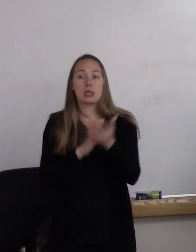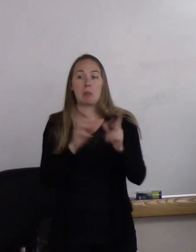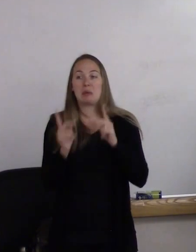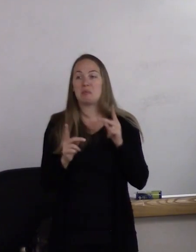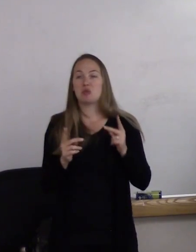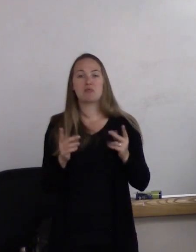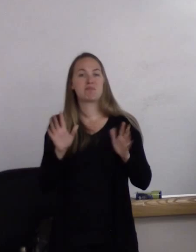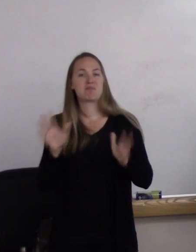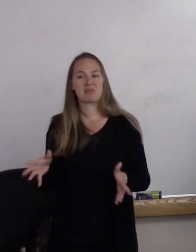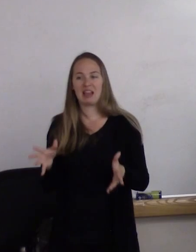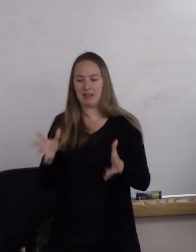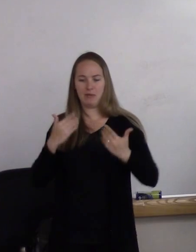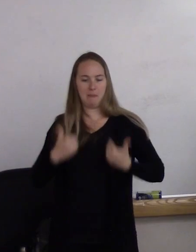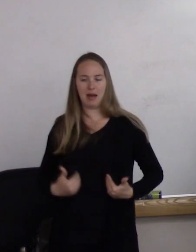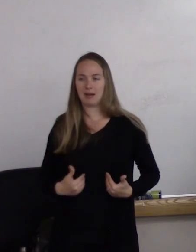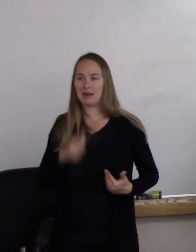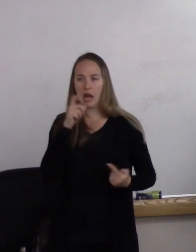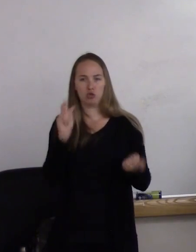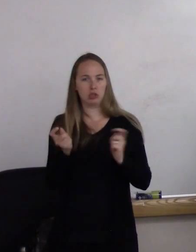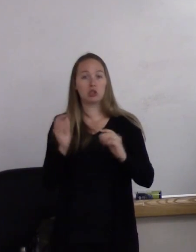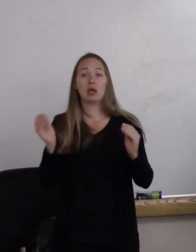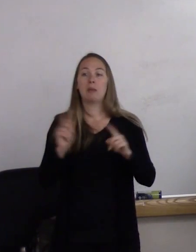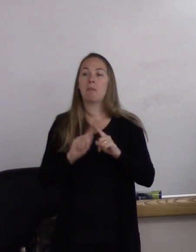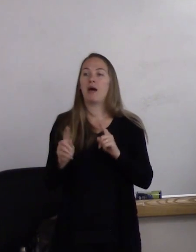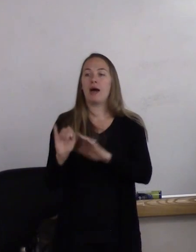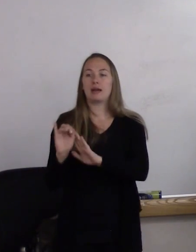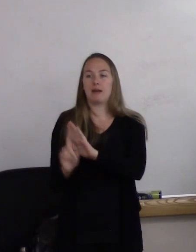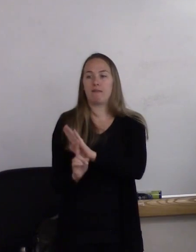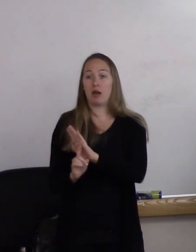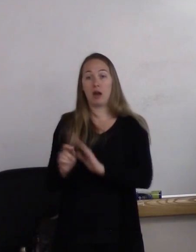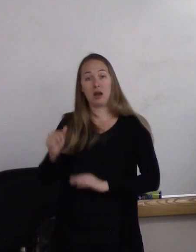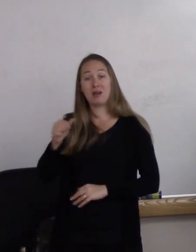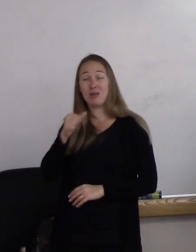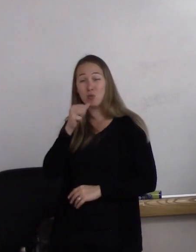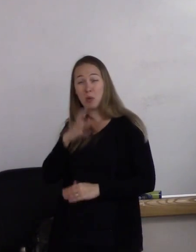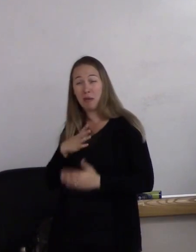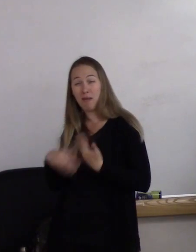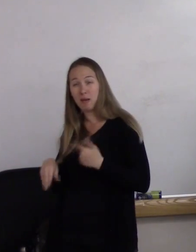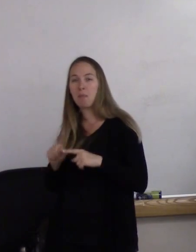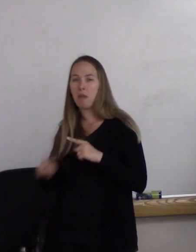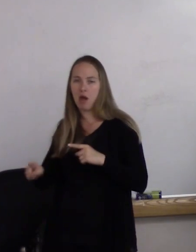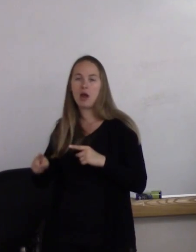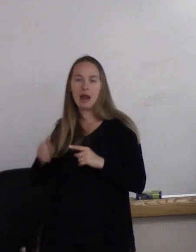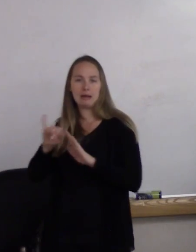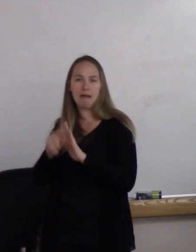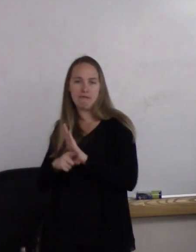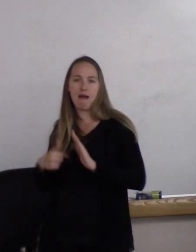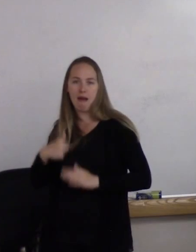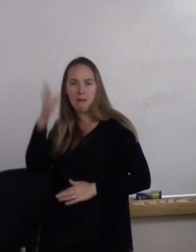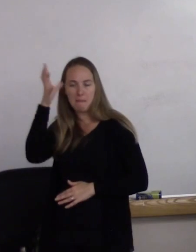but may just identify as the other gender. So if a person